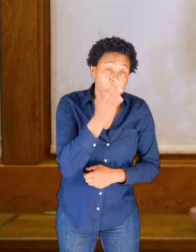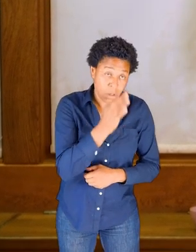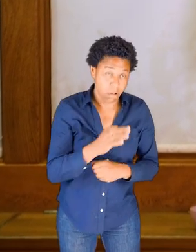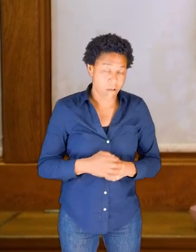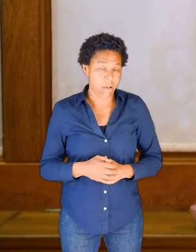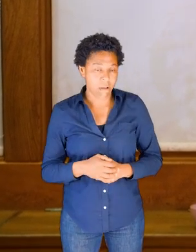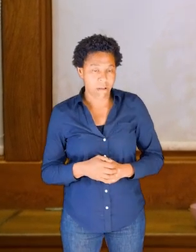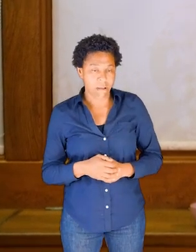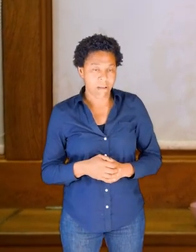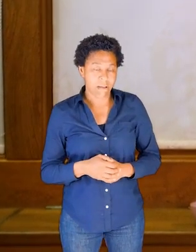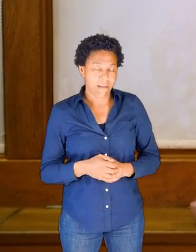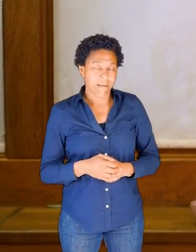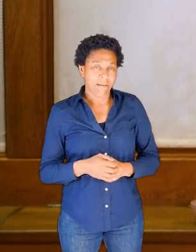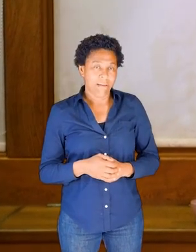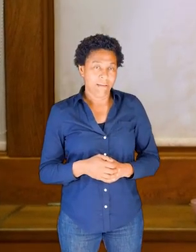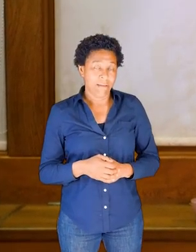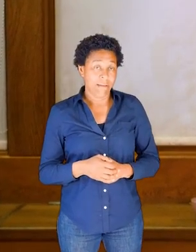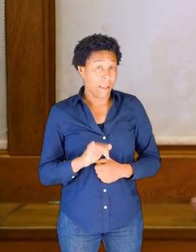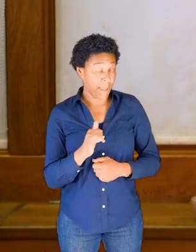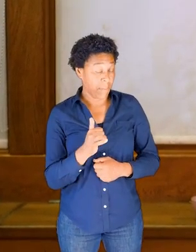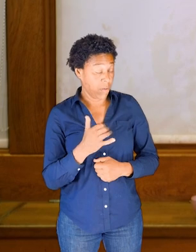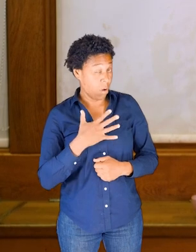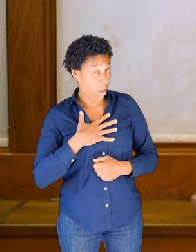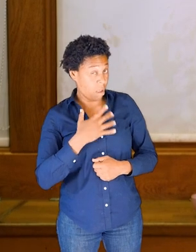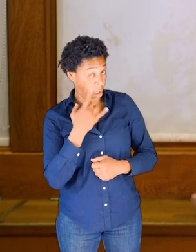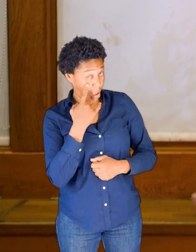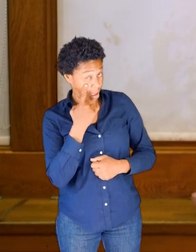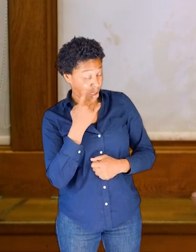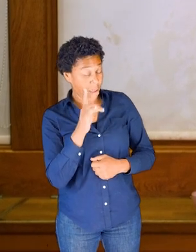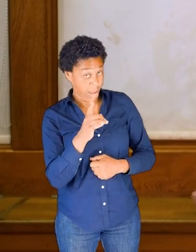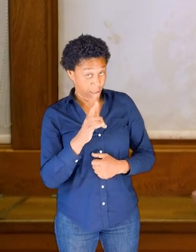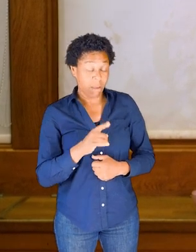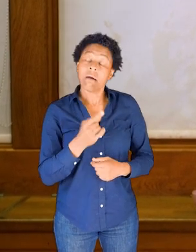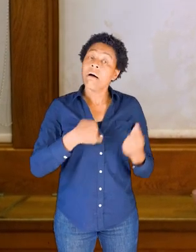So as one more image, if you'd like to explore, we've thought about